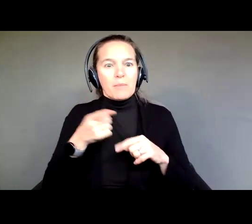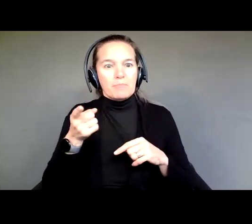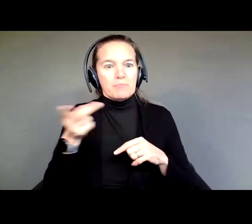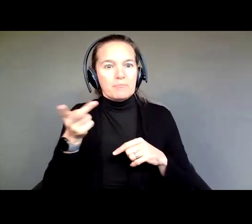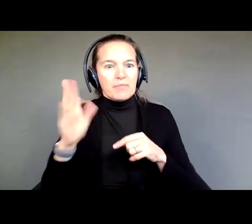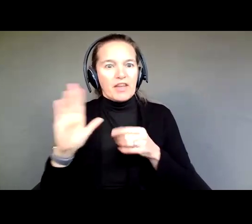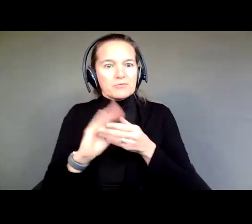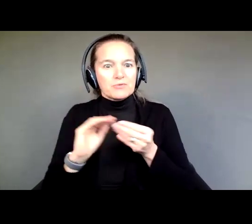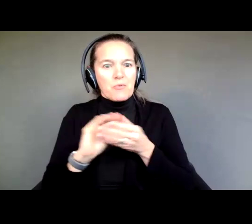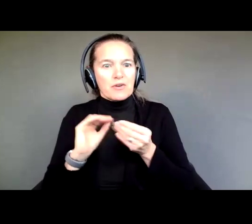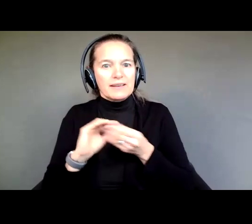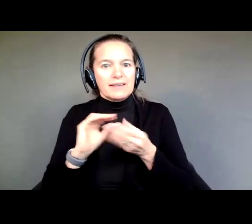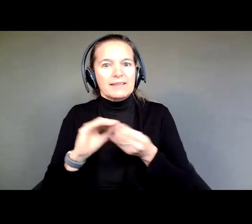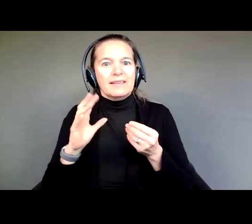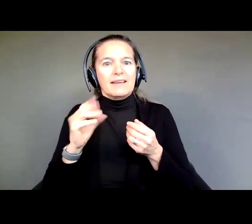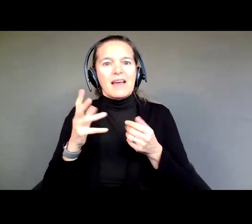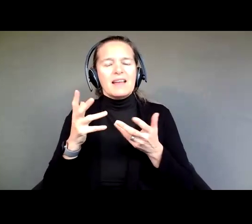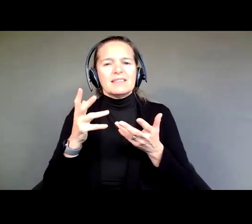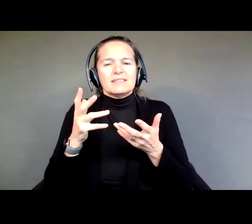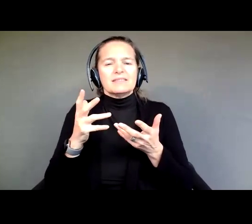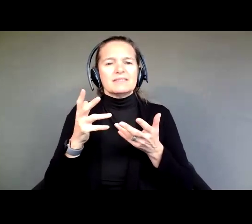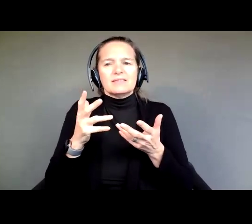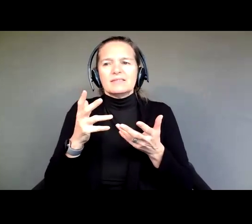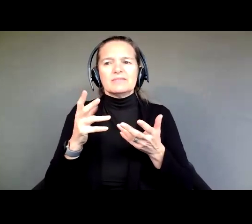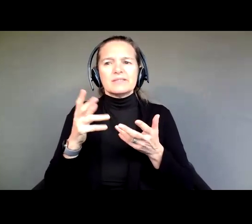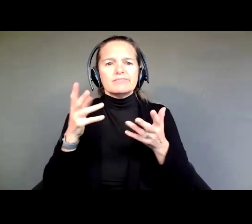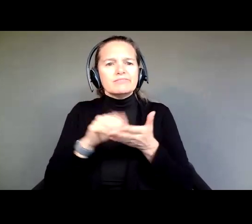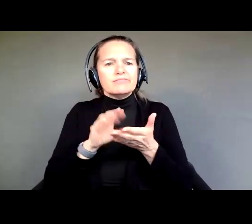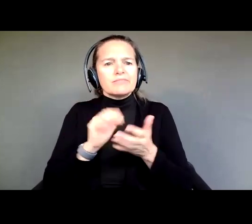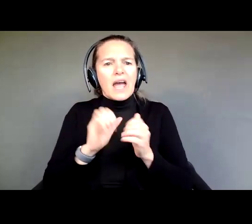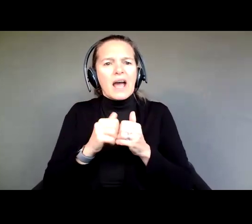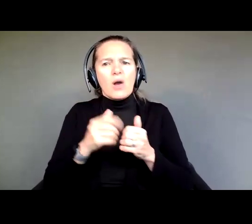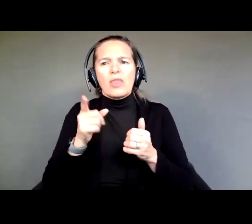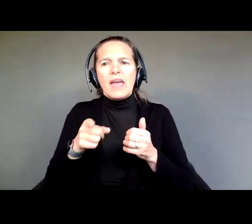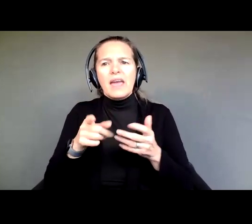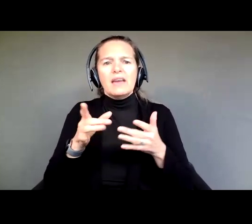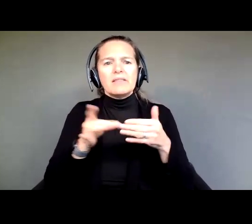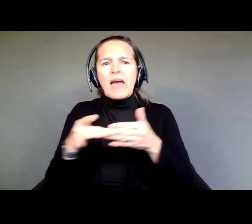to hear how they have navigated this world and also ask them some questions.